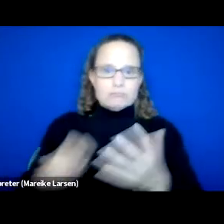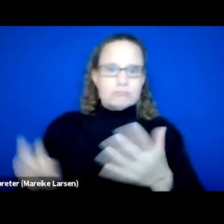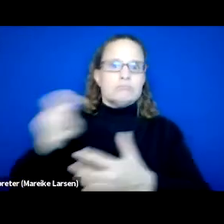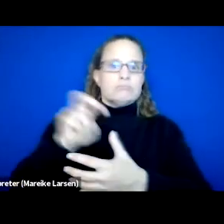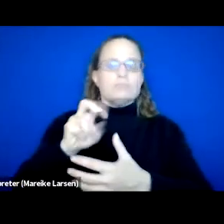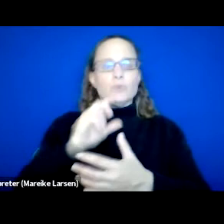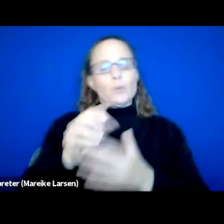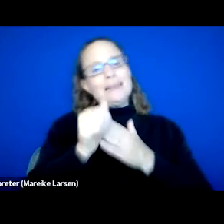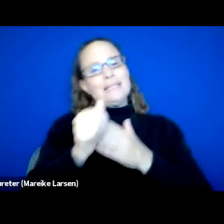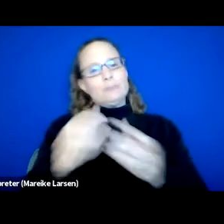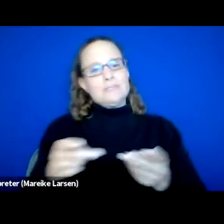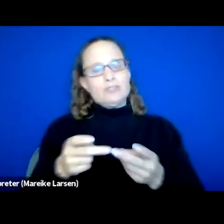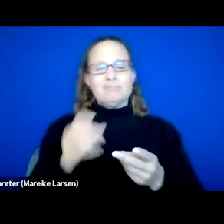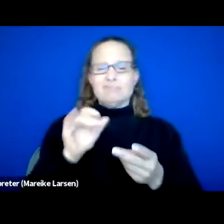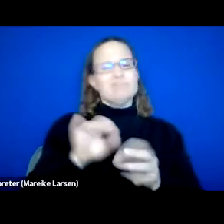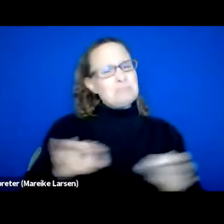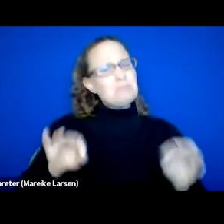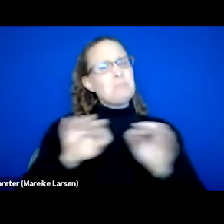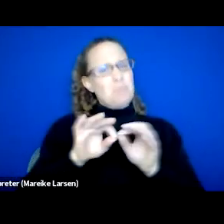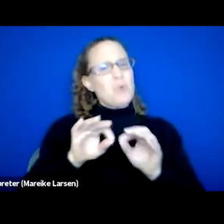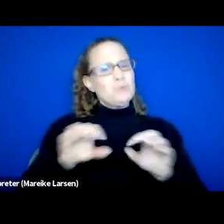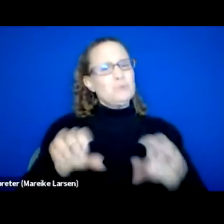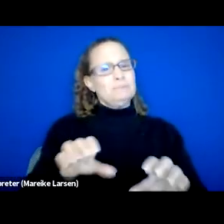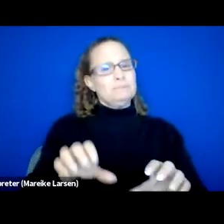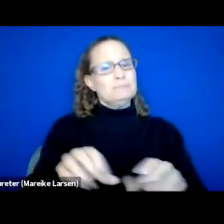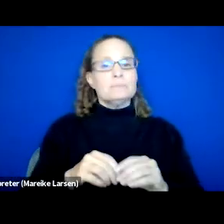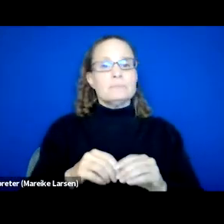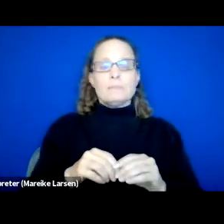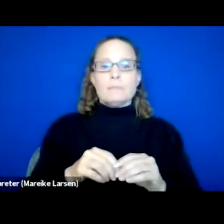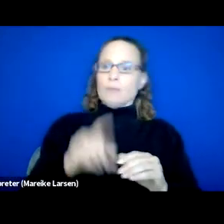this is an important practice and it really exemplifies one of the elements